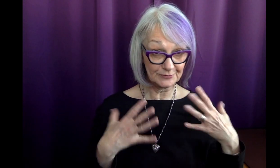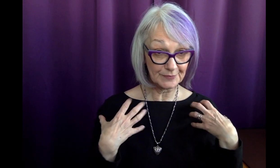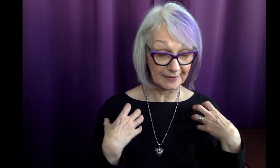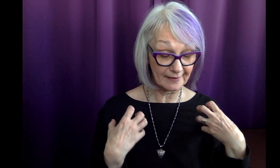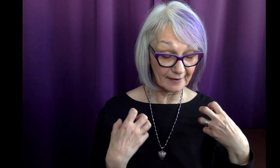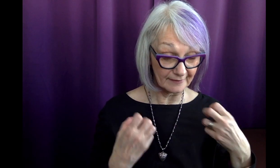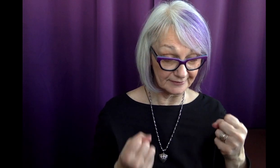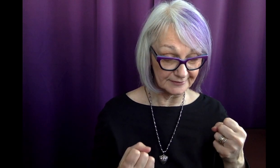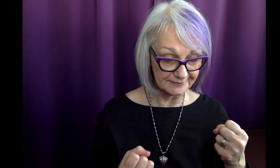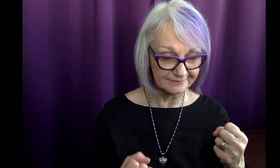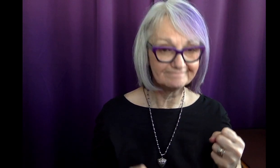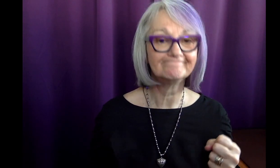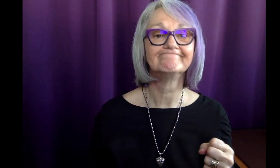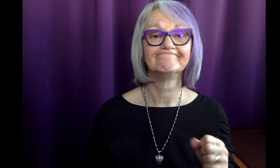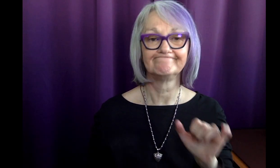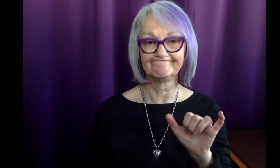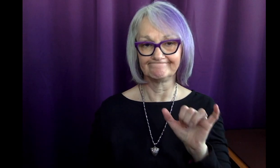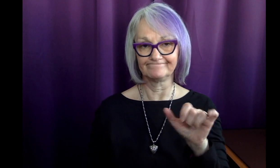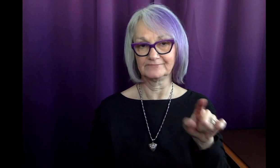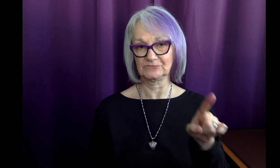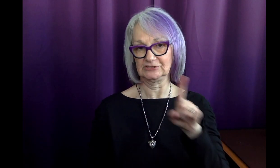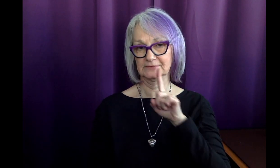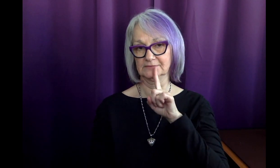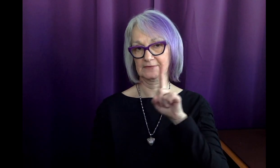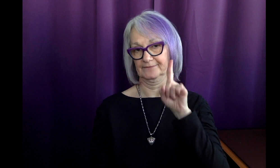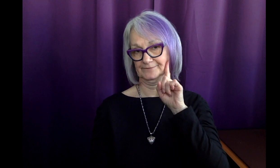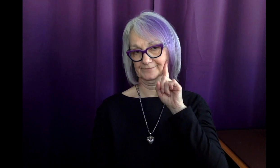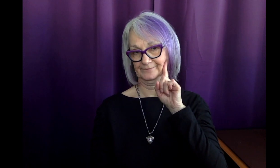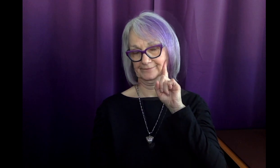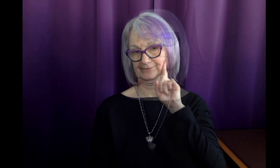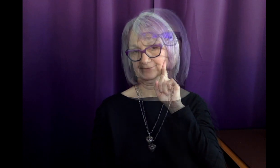After she recovered, they learned she was Deaf